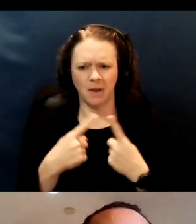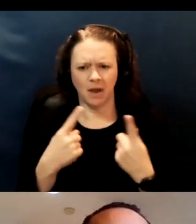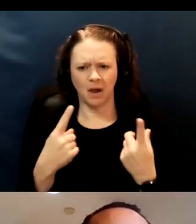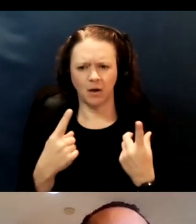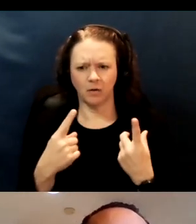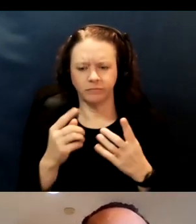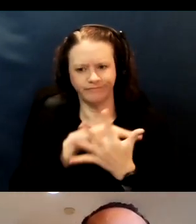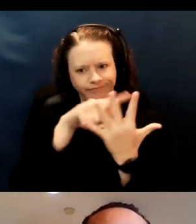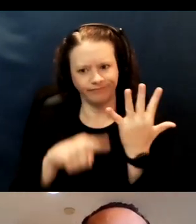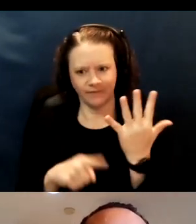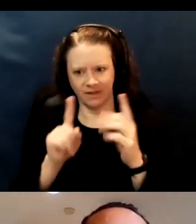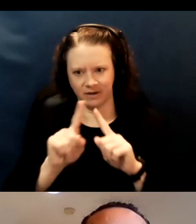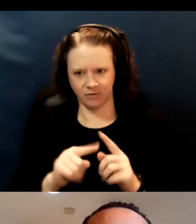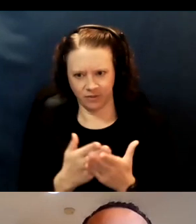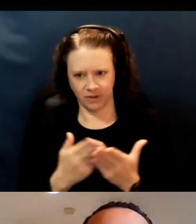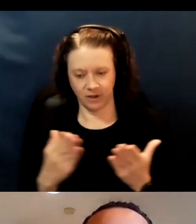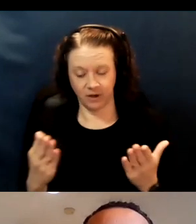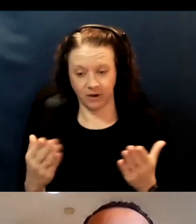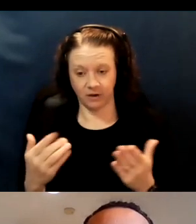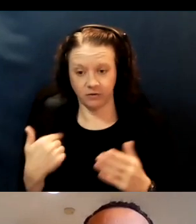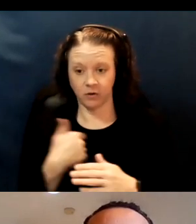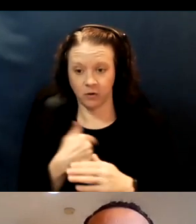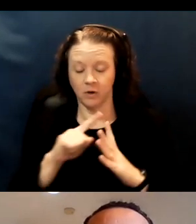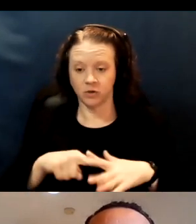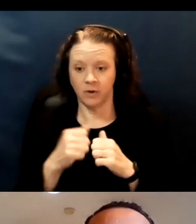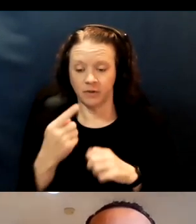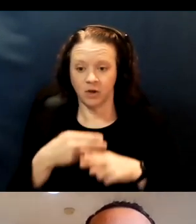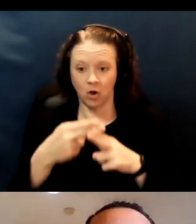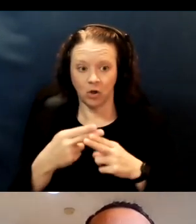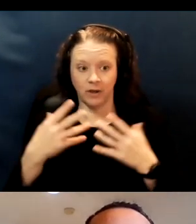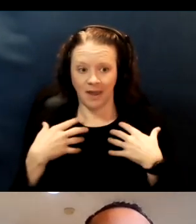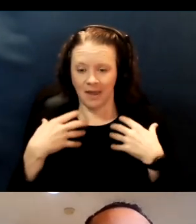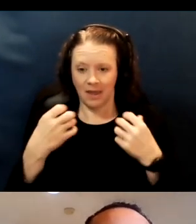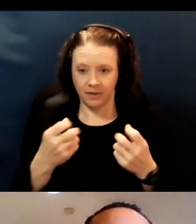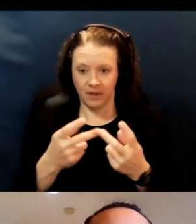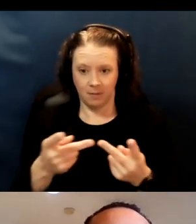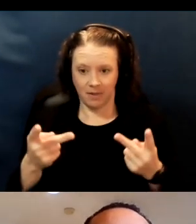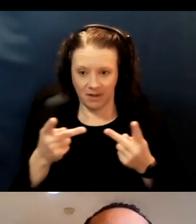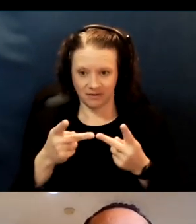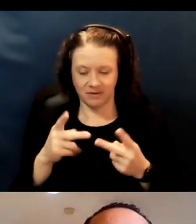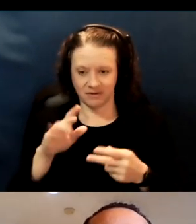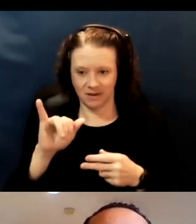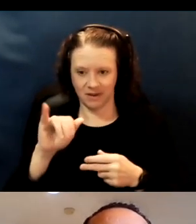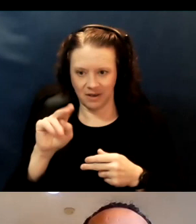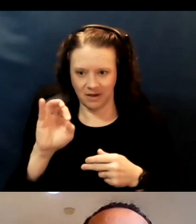So, we start with something called the healthy places index. This is a state recognized index that maps out